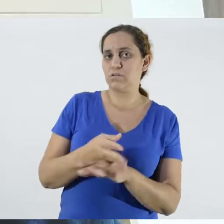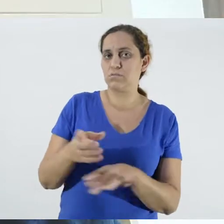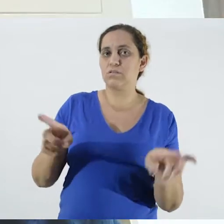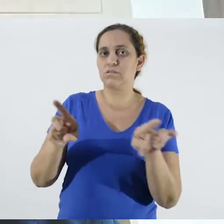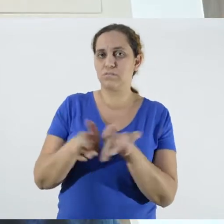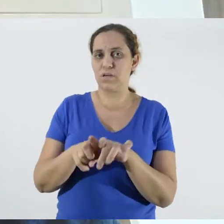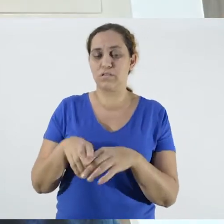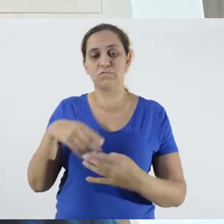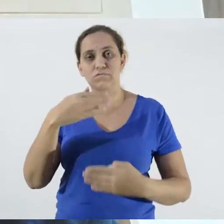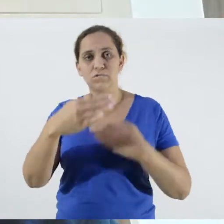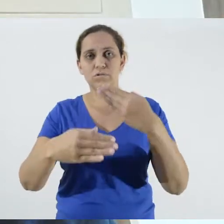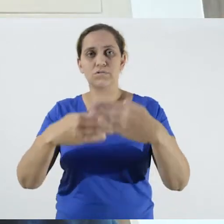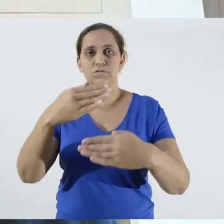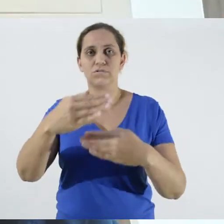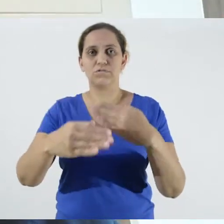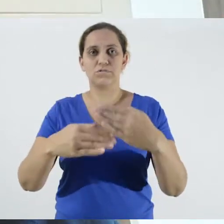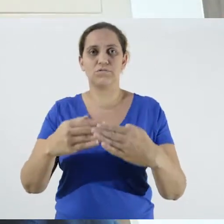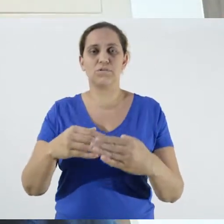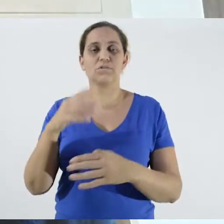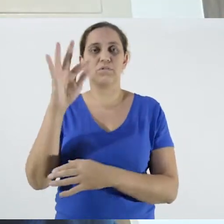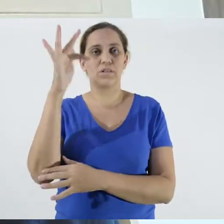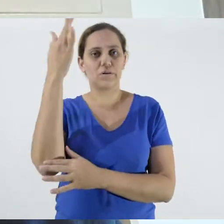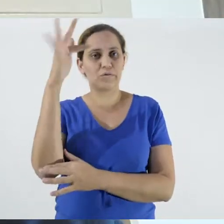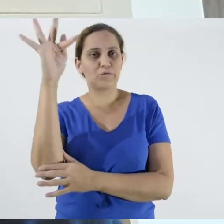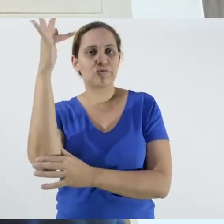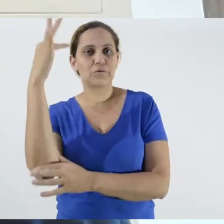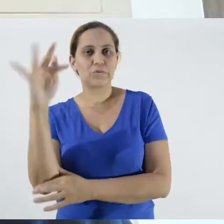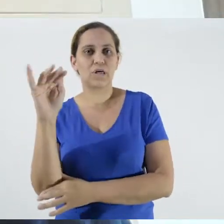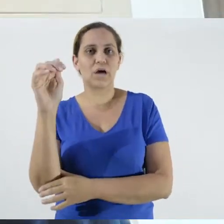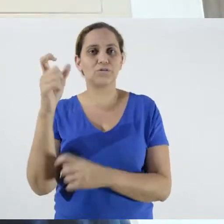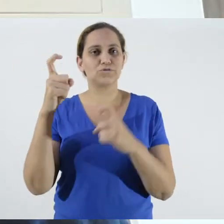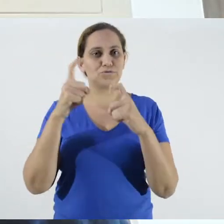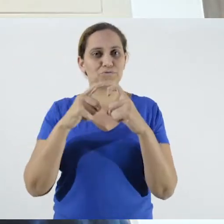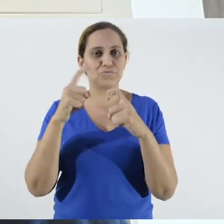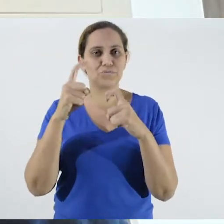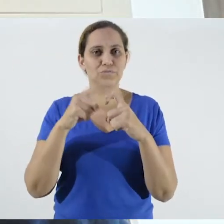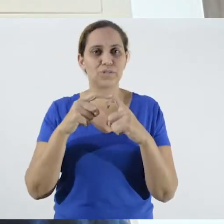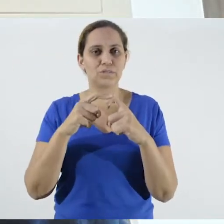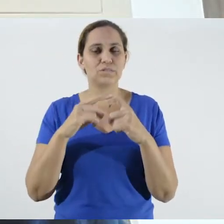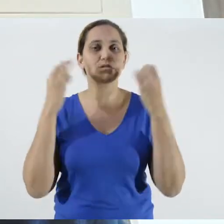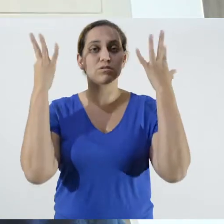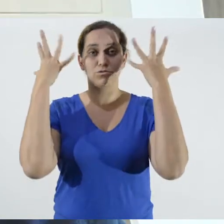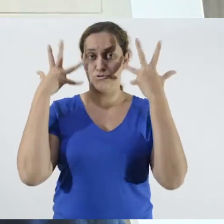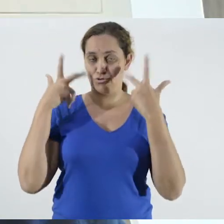and Zootechnics, and I participated in the development